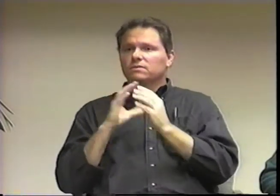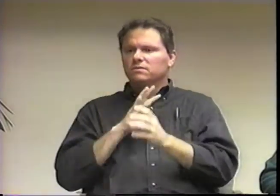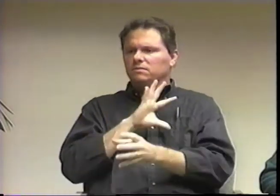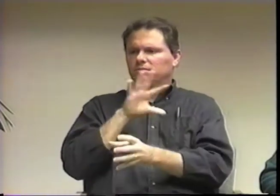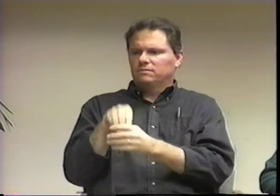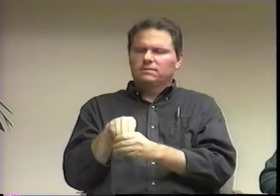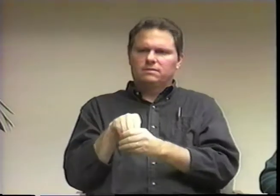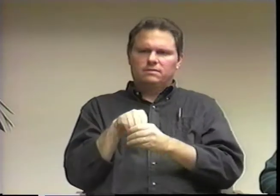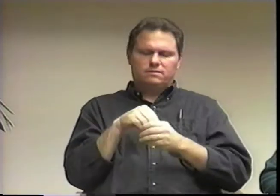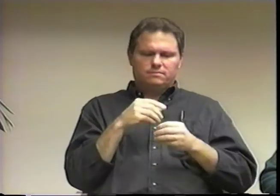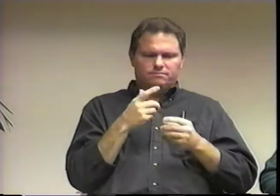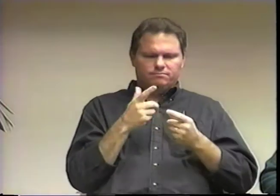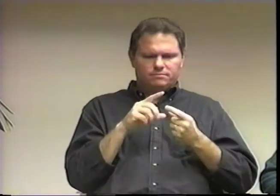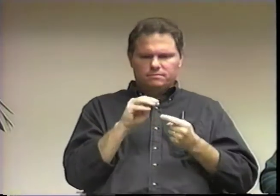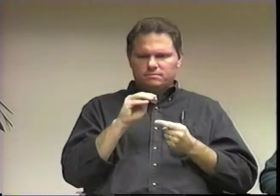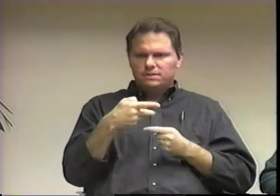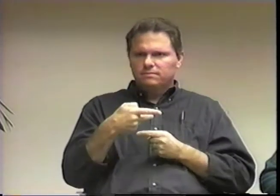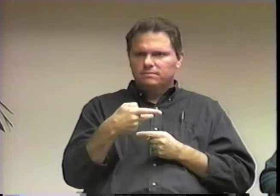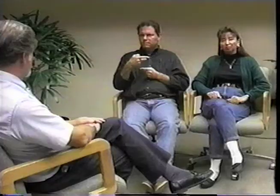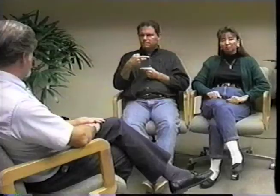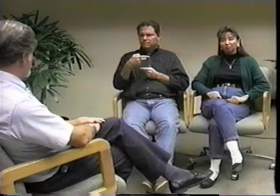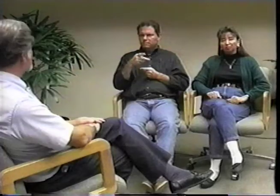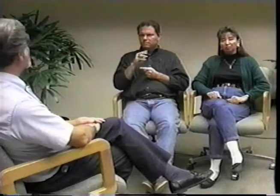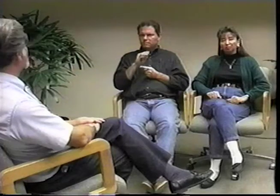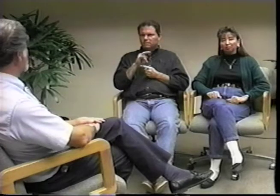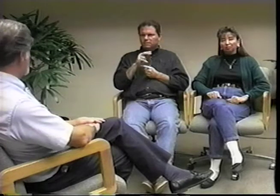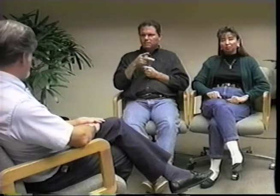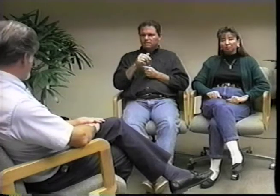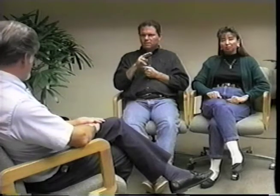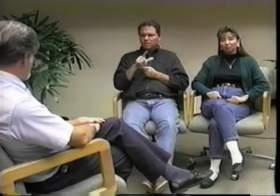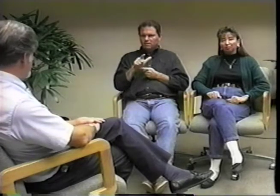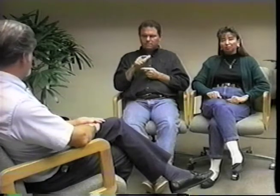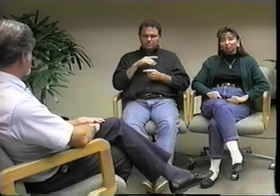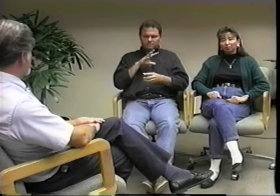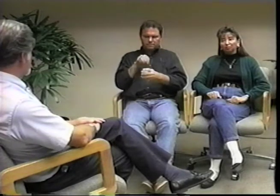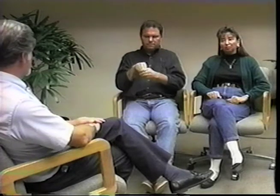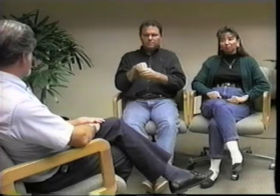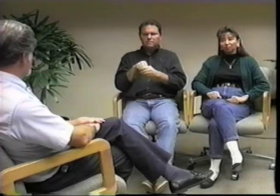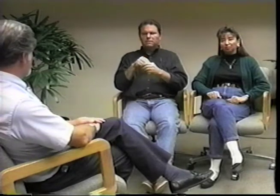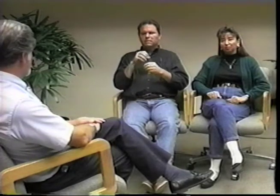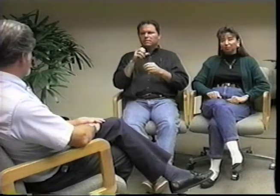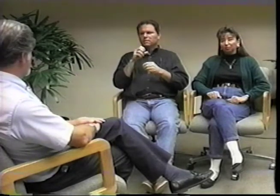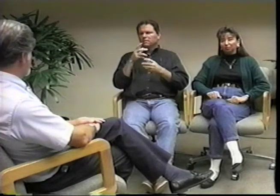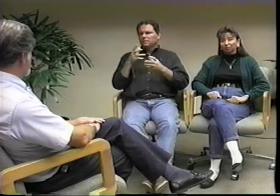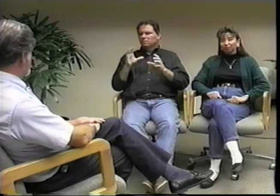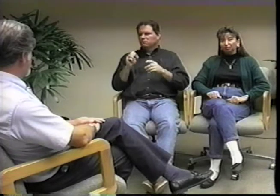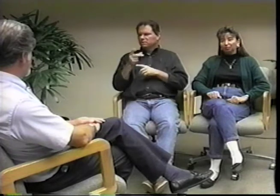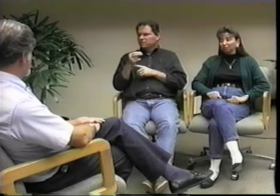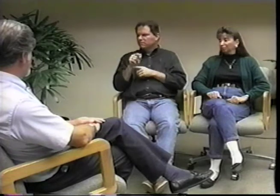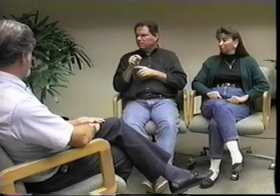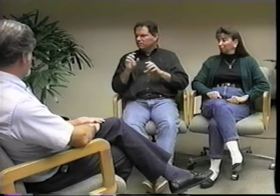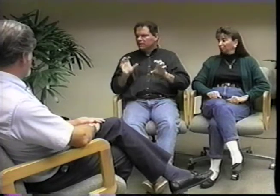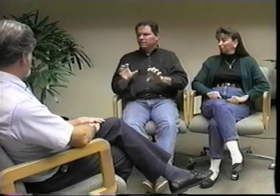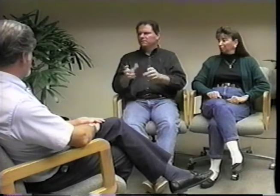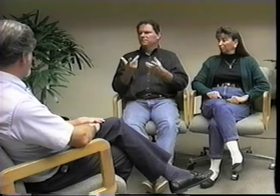I'm also active in other parts of the Deaf community. I'm involved with the Deaf sports group, Minnepaul